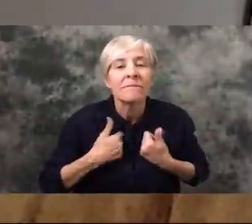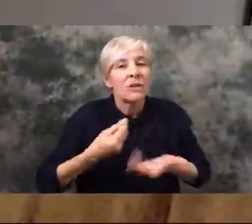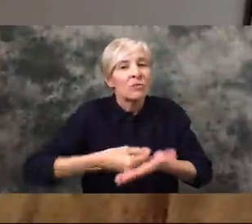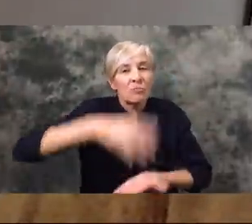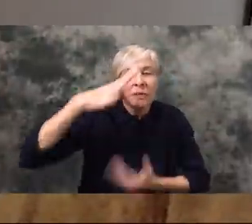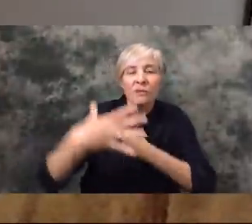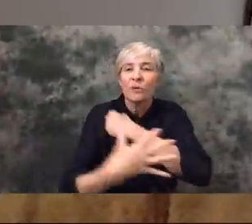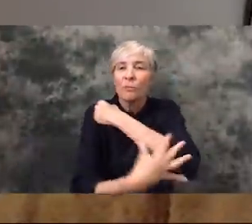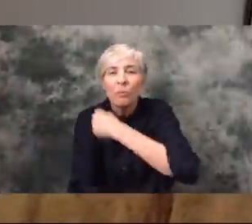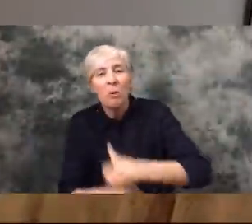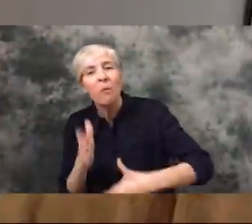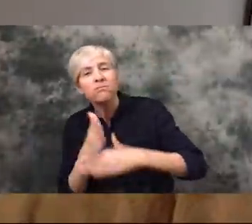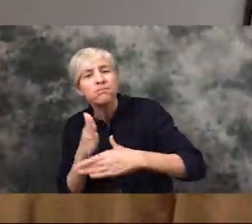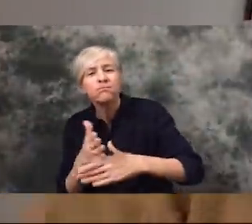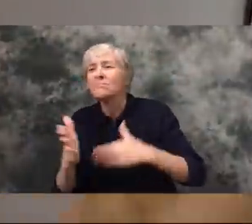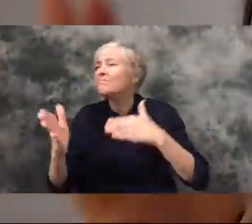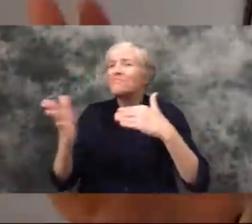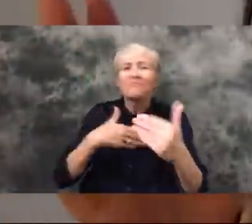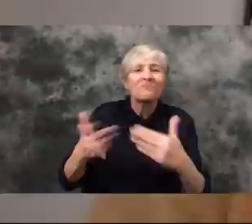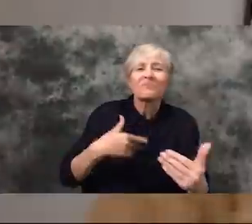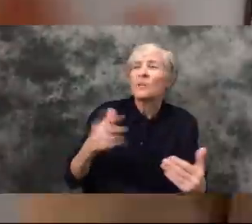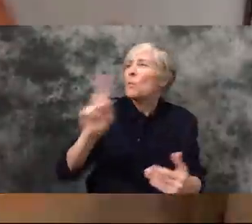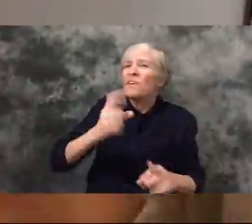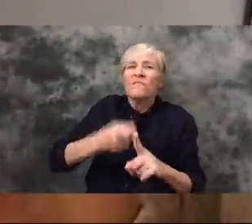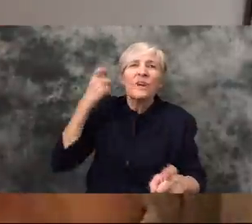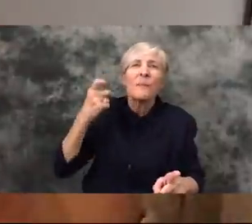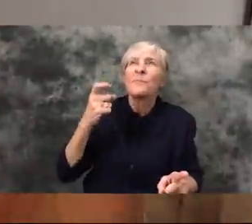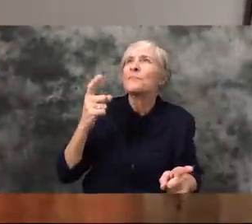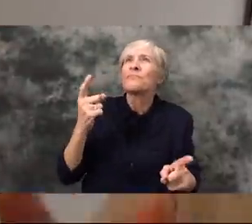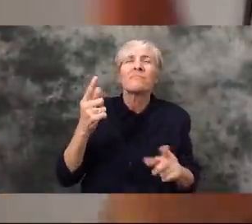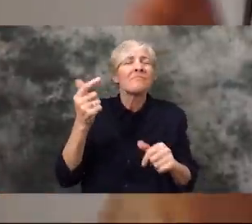socioeconomic status or any of those things none of that matters because